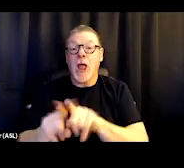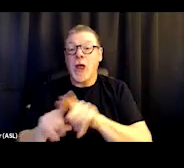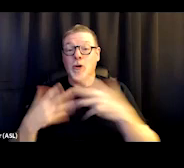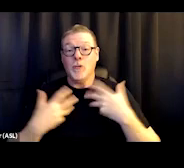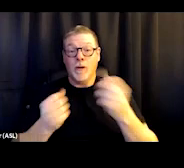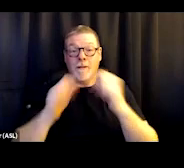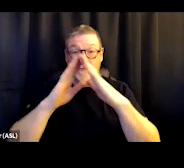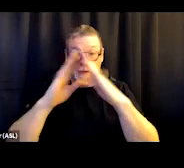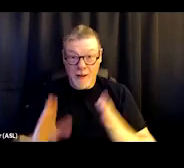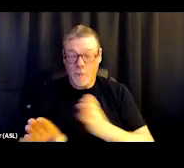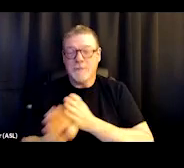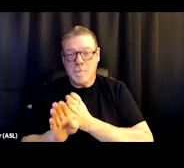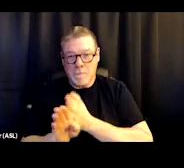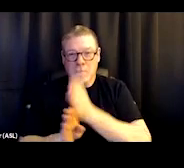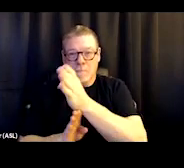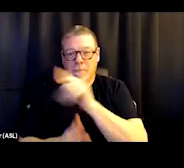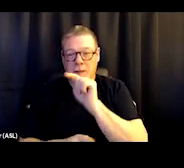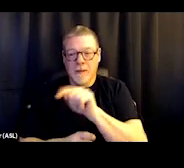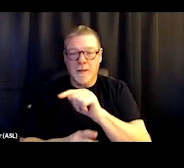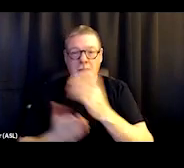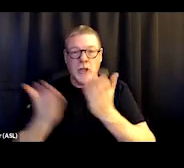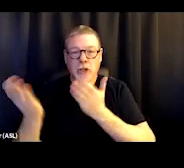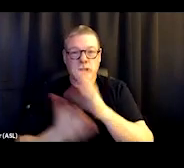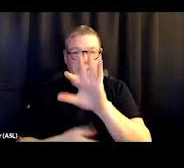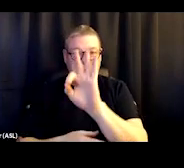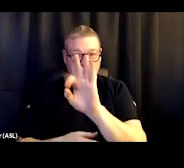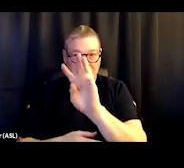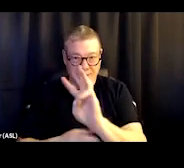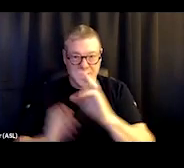and the main facility has, you know, serves 96 clients,